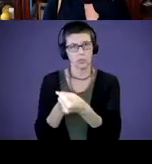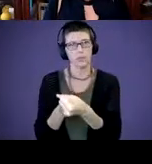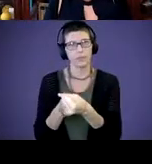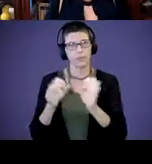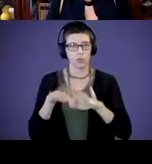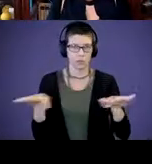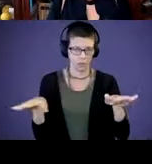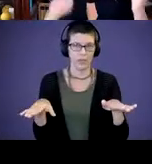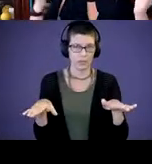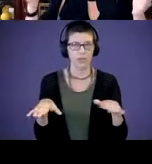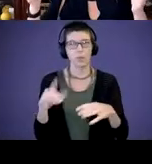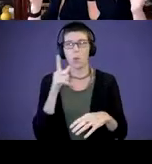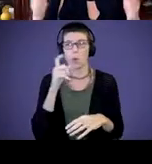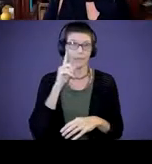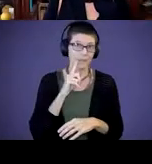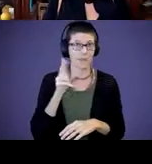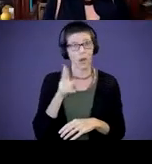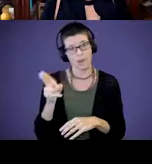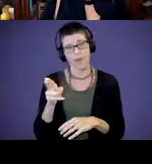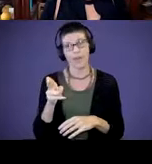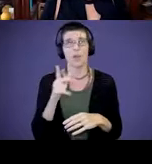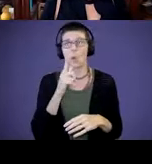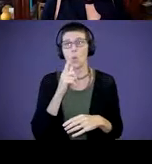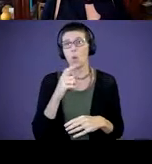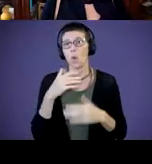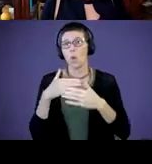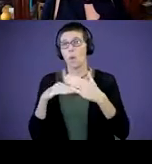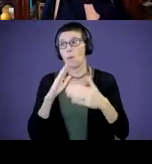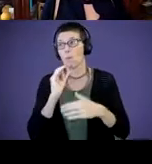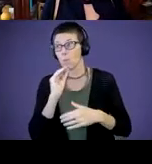deaf or hard of hearing in that birth to 3 range. So, maybe you are working with these groups. Maybe